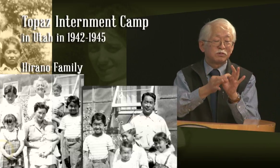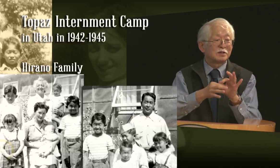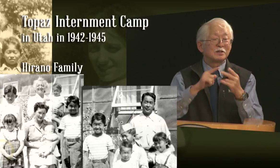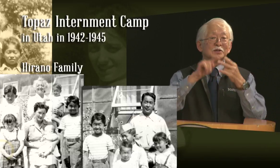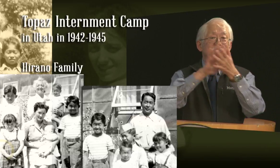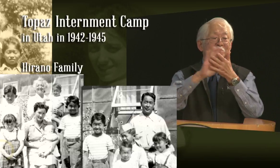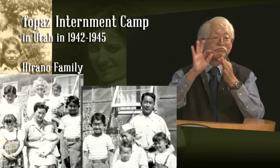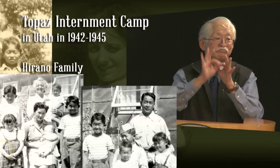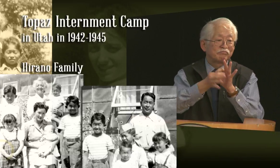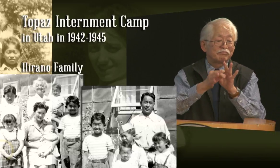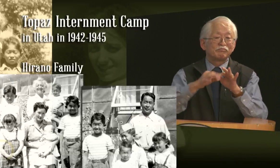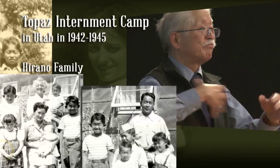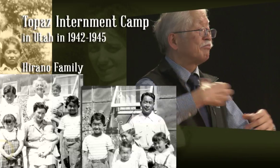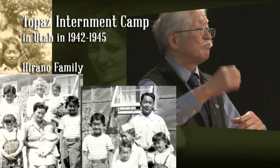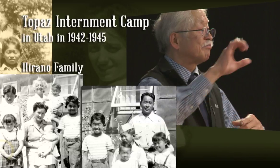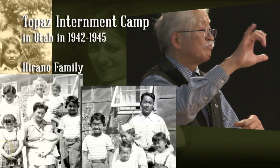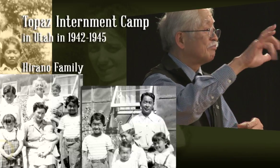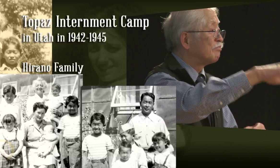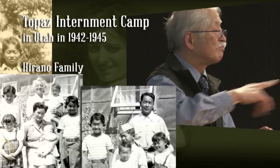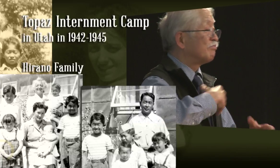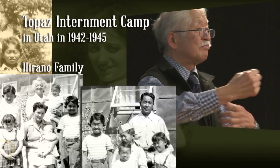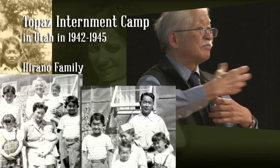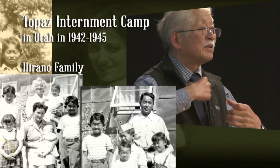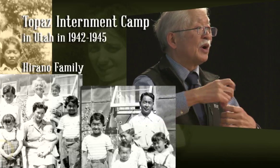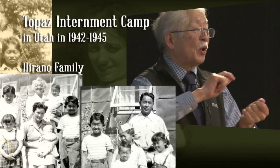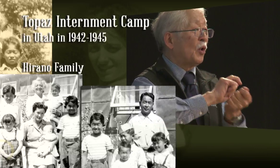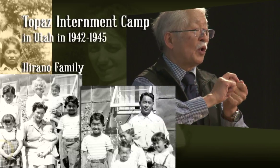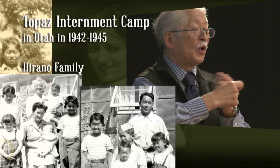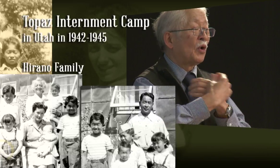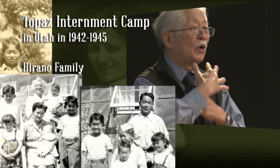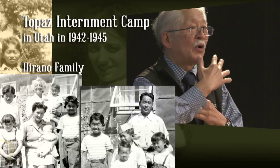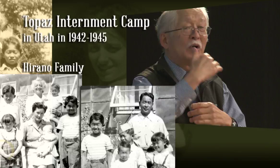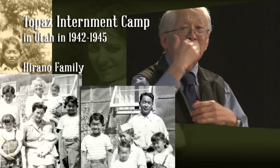Because, um, remember: there was no captioning, there is nothing,